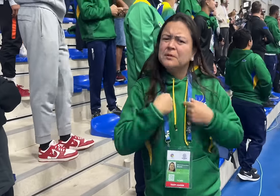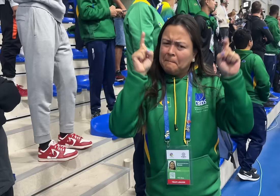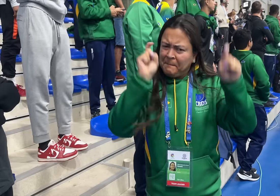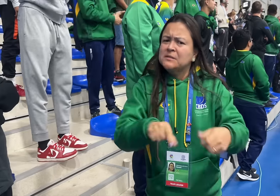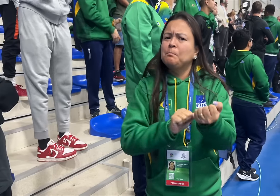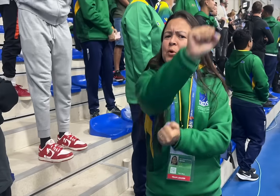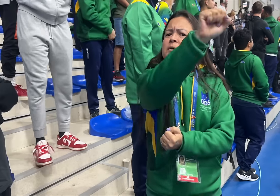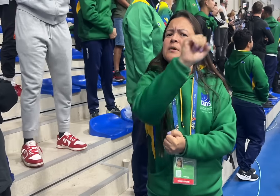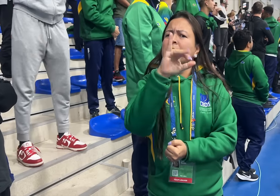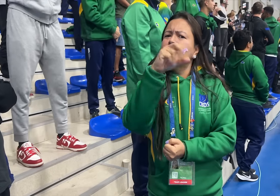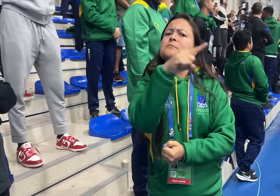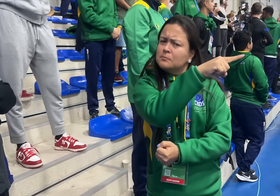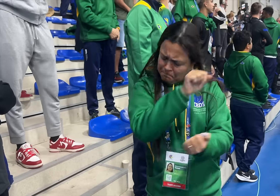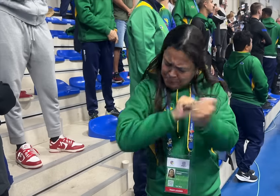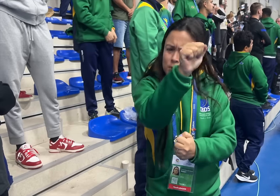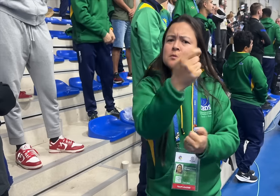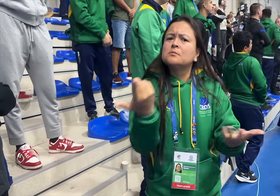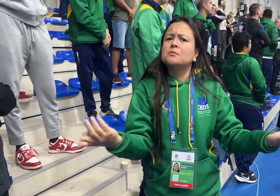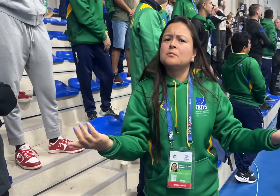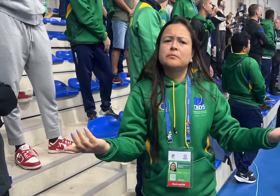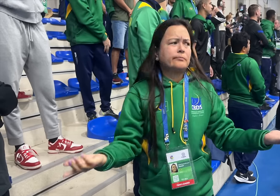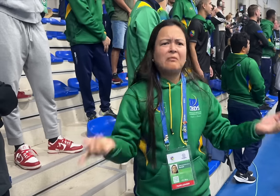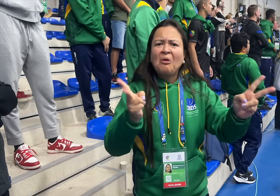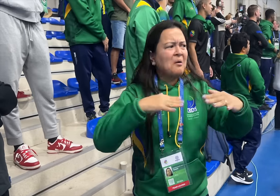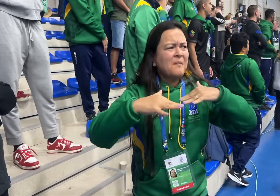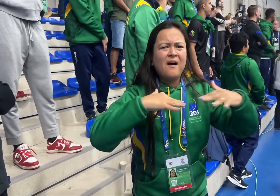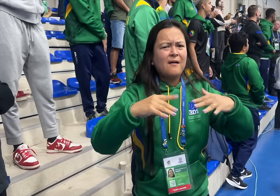ICSD. It's not normal and not acceptable!